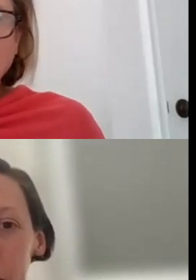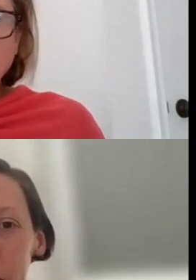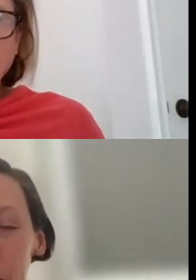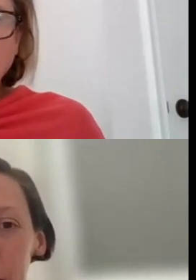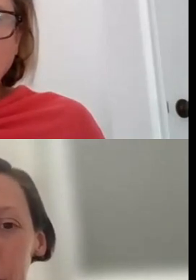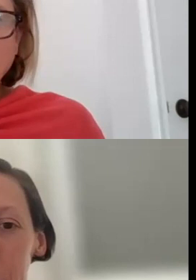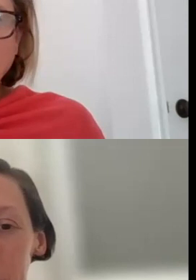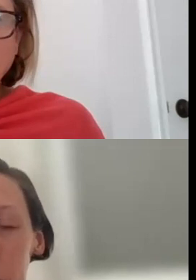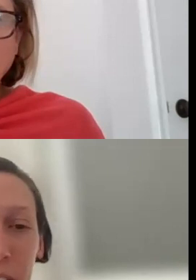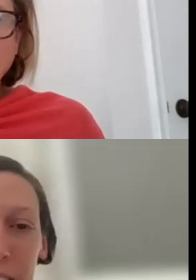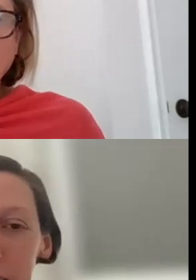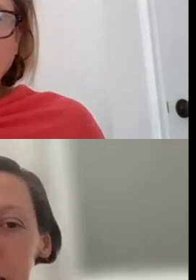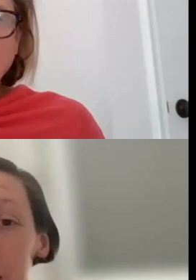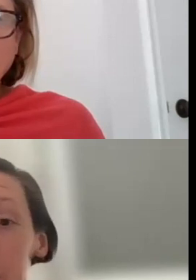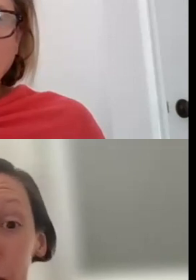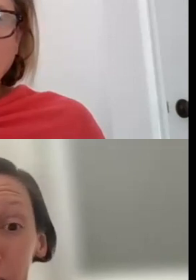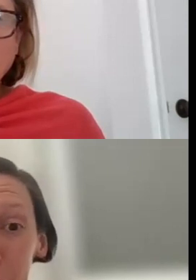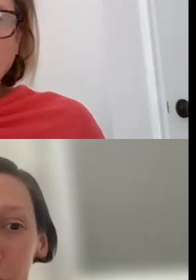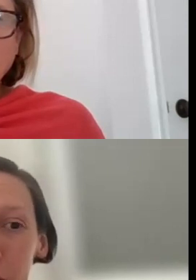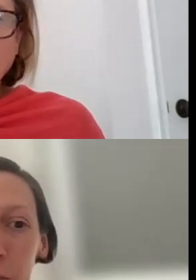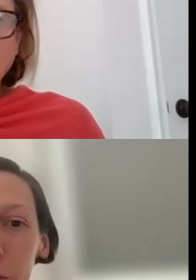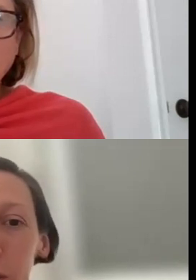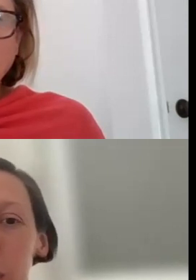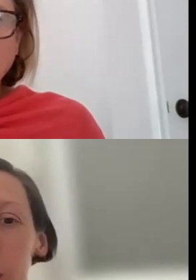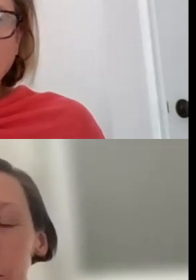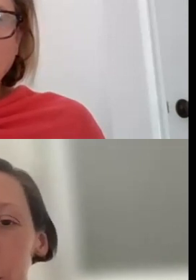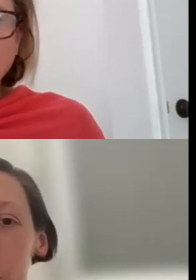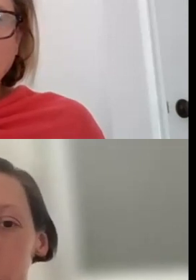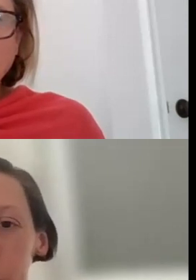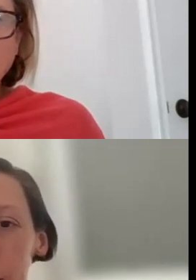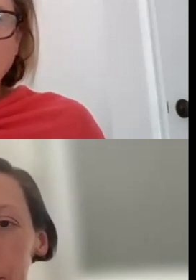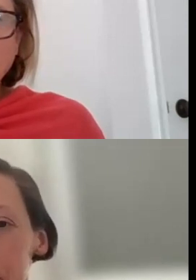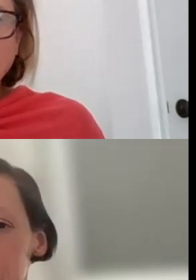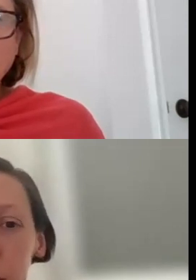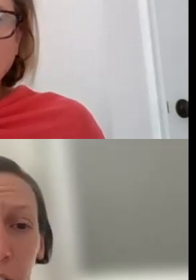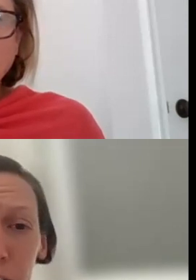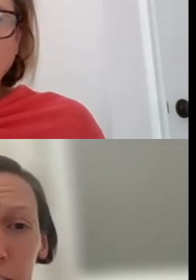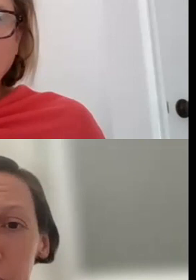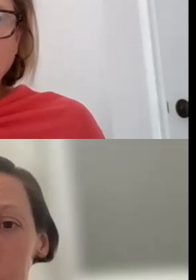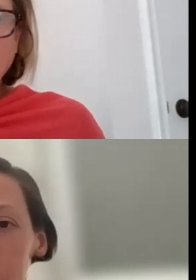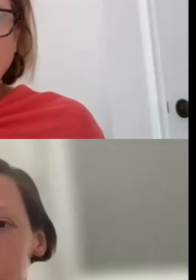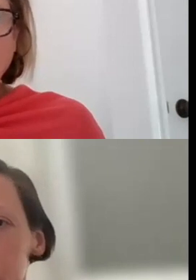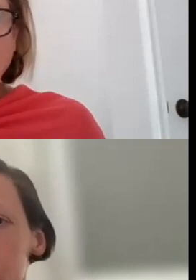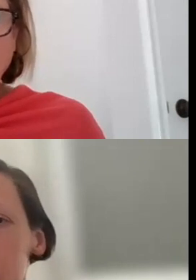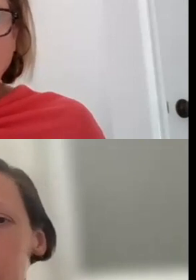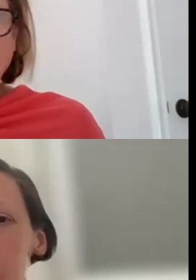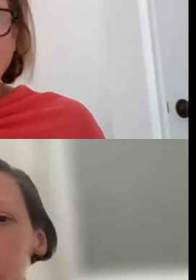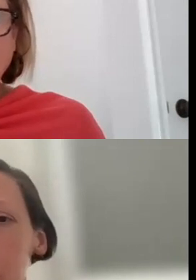THAT HAVE EXPERTISE IN, IN DIFFERENT DISCIPLINES FOR, FOR THOSE PANELS. SO THAT'S JUST AN EXAMPLE.